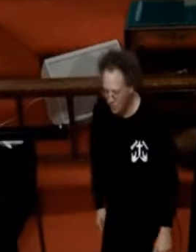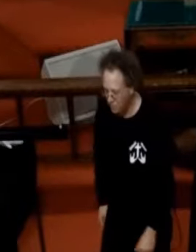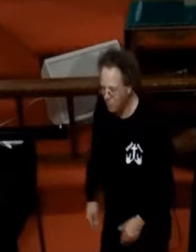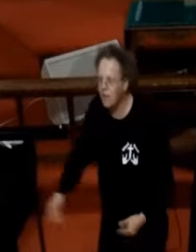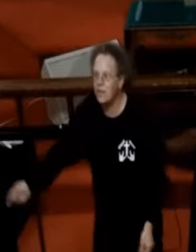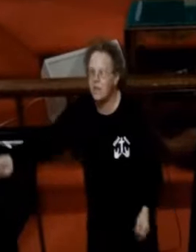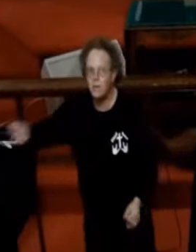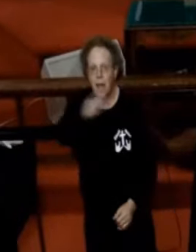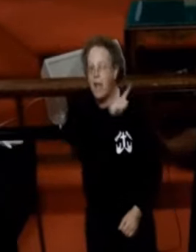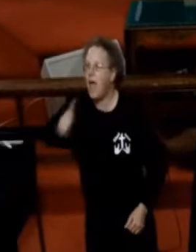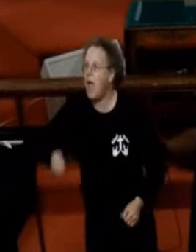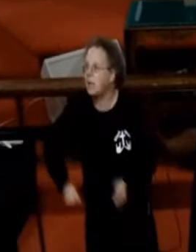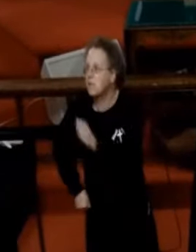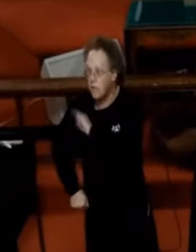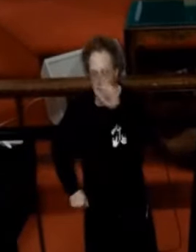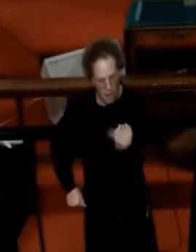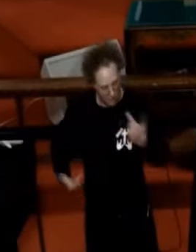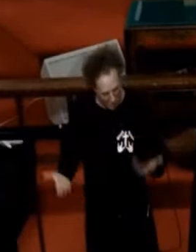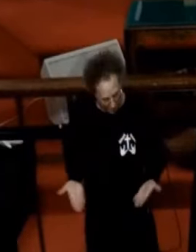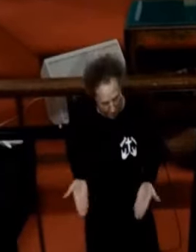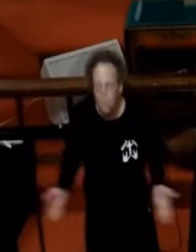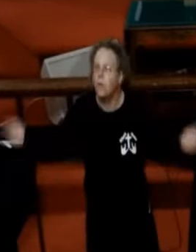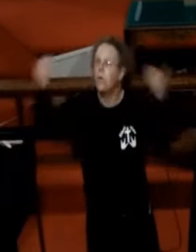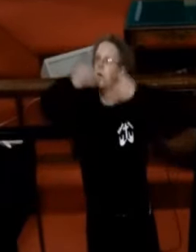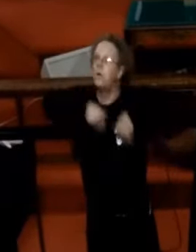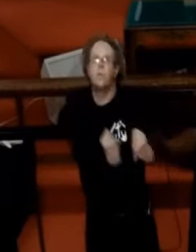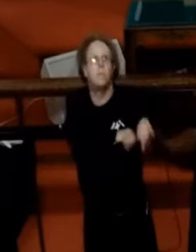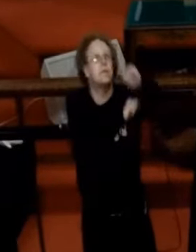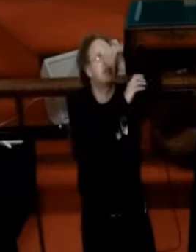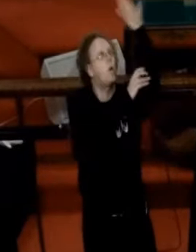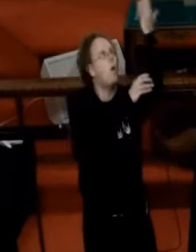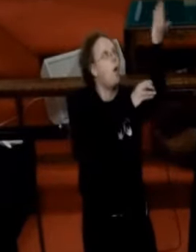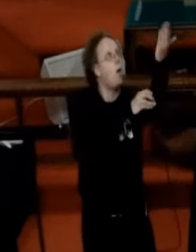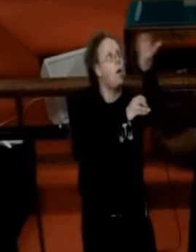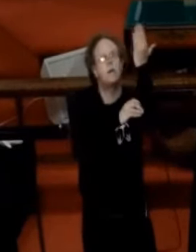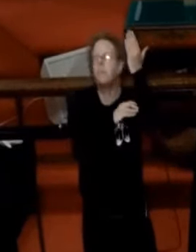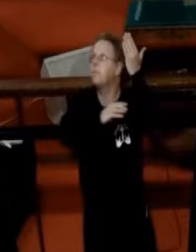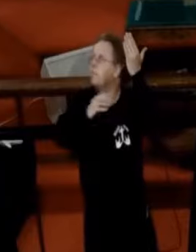(singing in a foreign language)